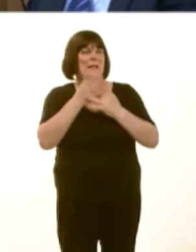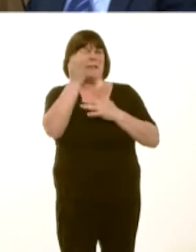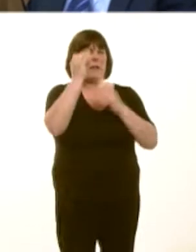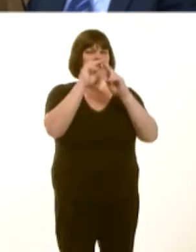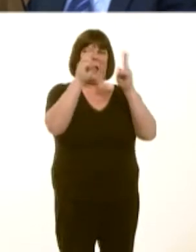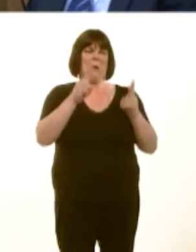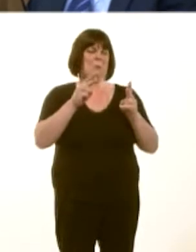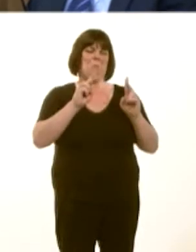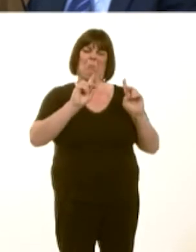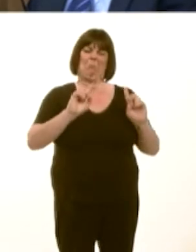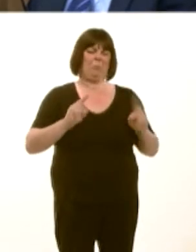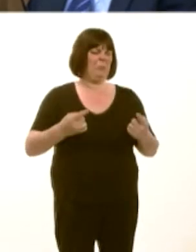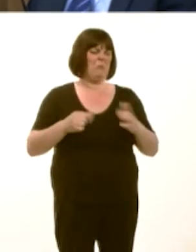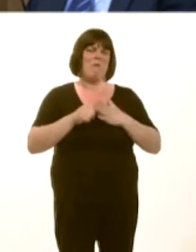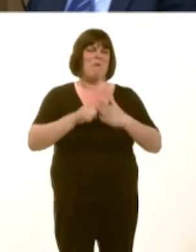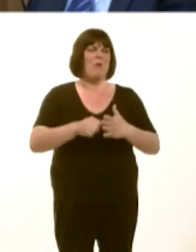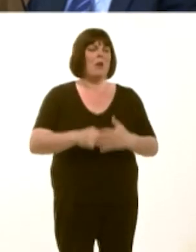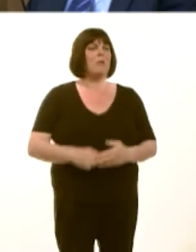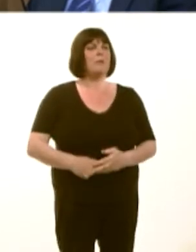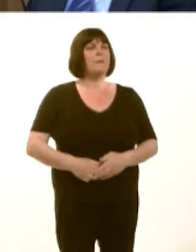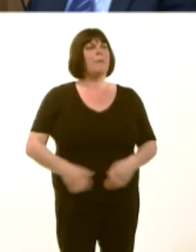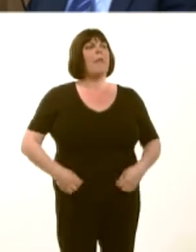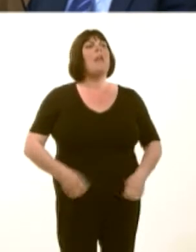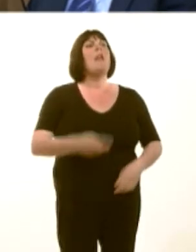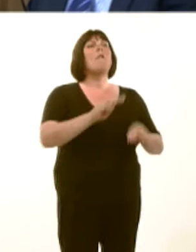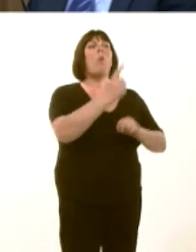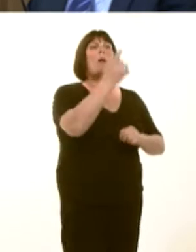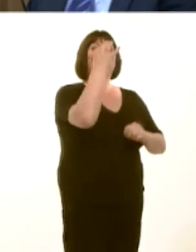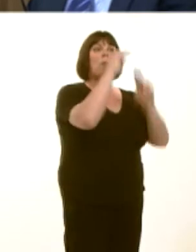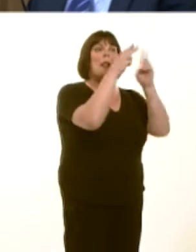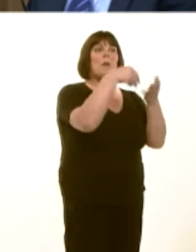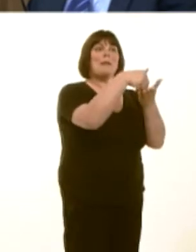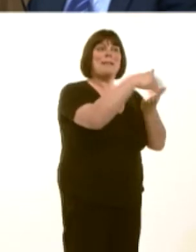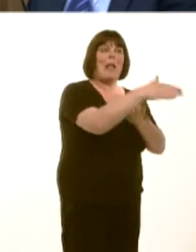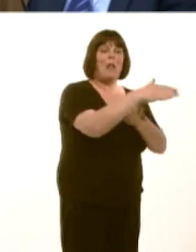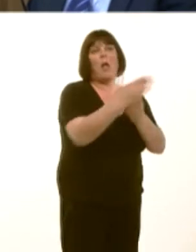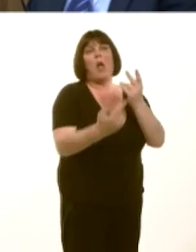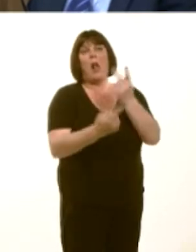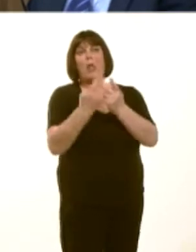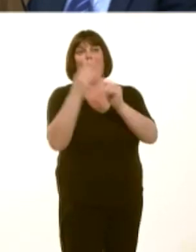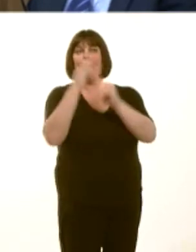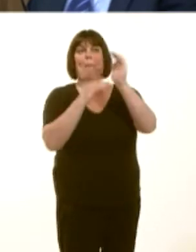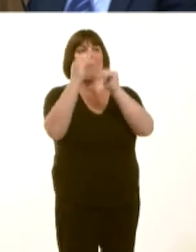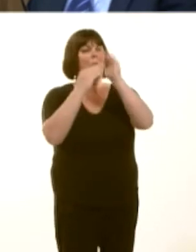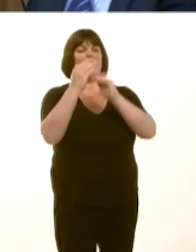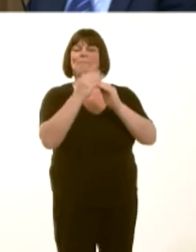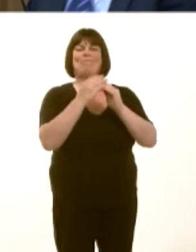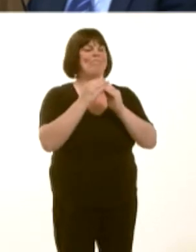A one-for-one replacement basis is not going to work in terms of filling the gap in public housing that has emerged since the end of the 1970s.